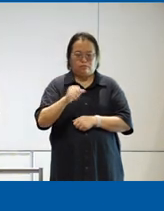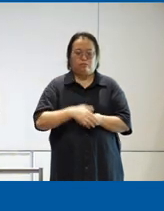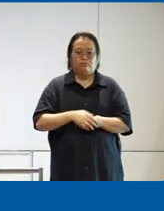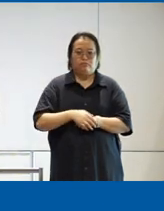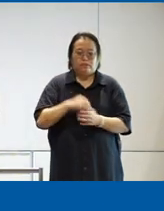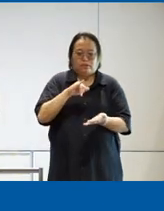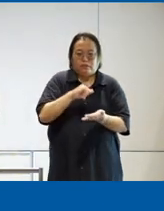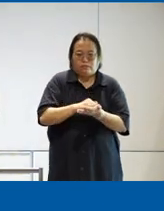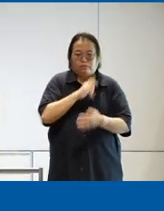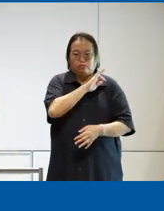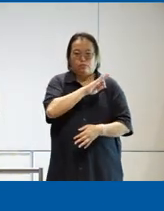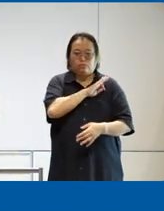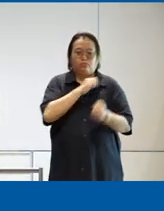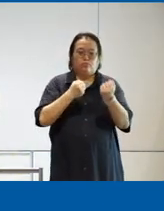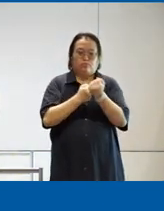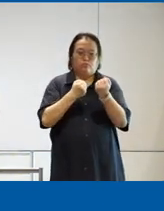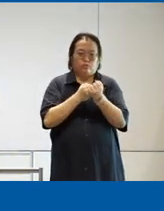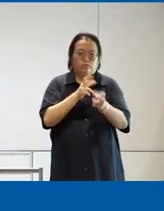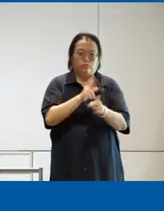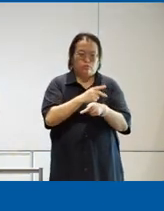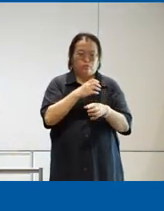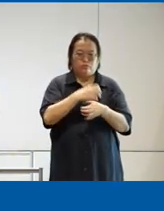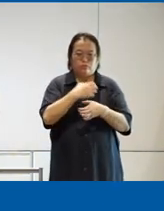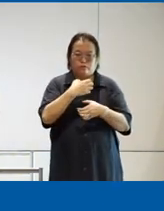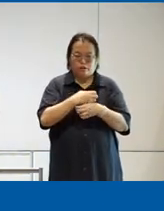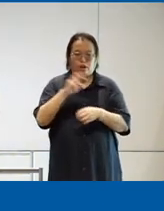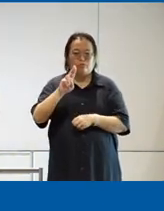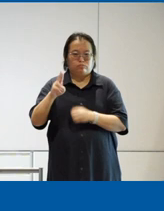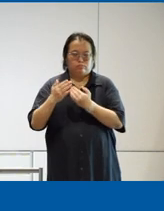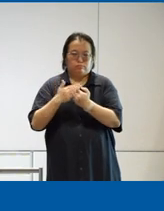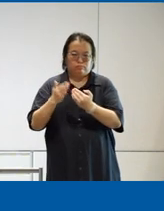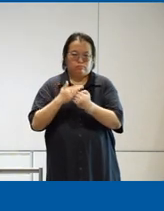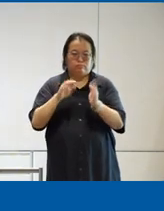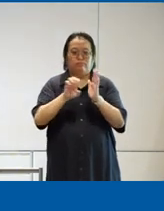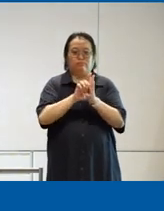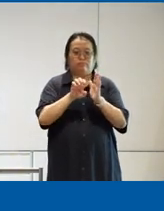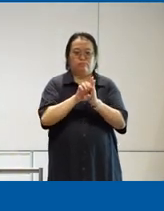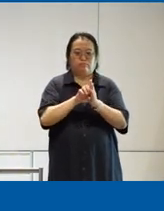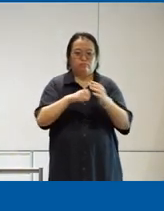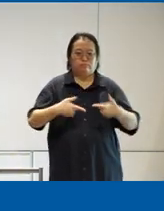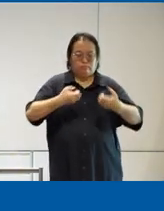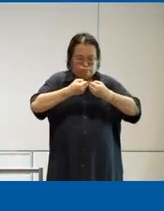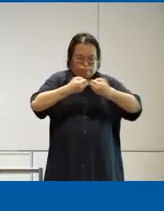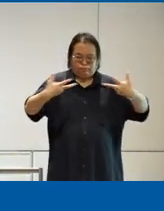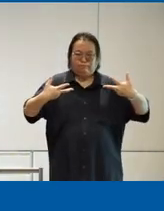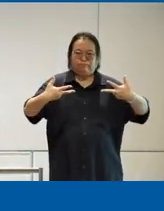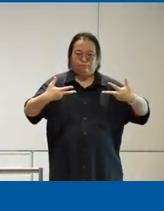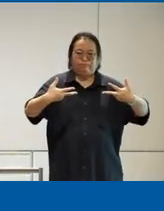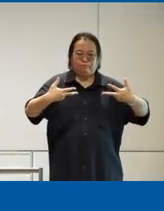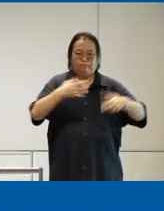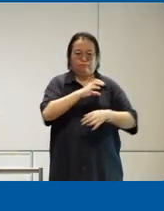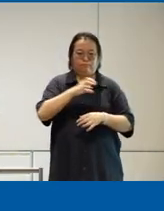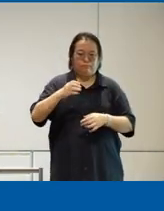support productivity creativity and ease of use for example life captions exist uh voice access